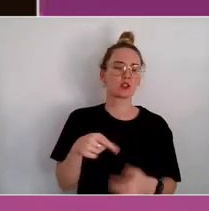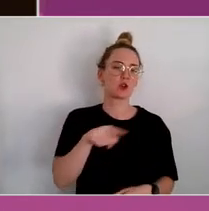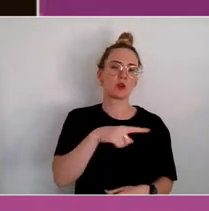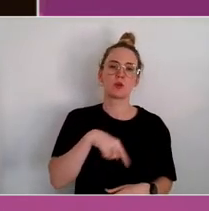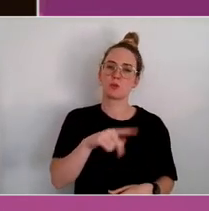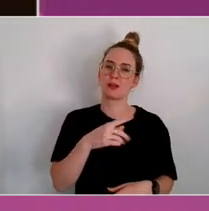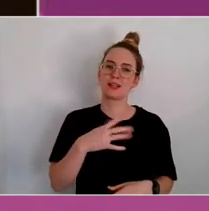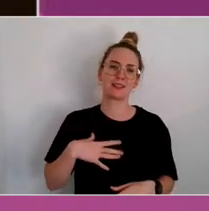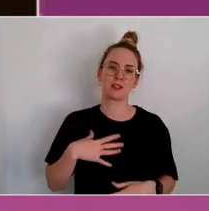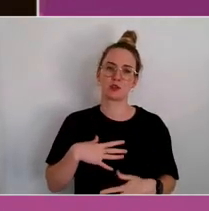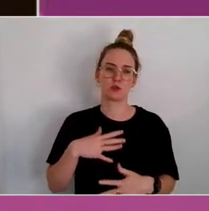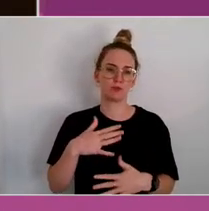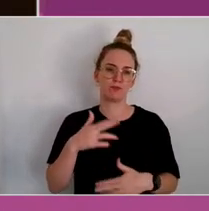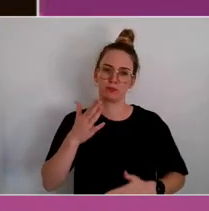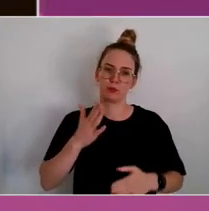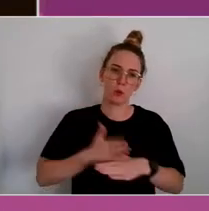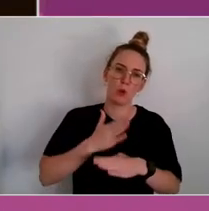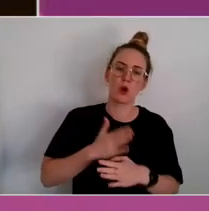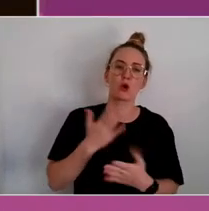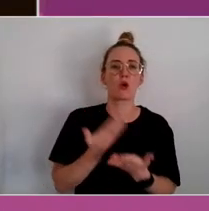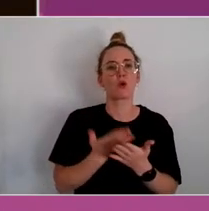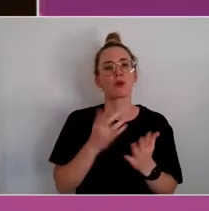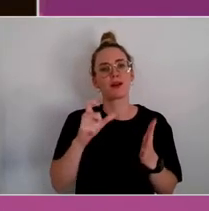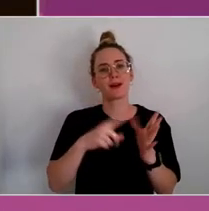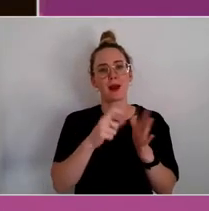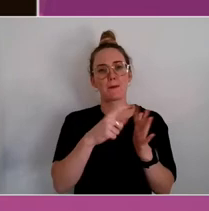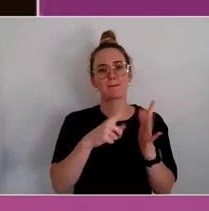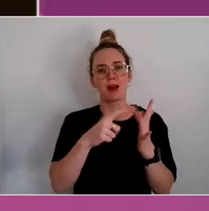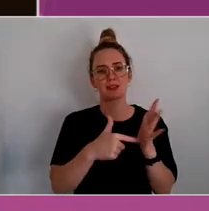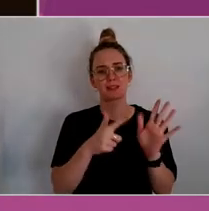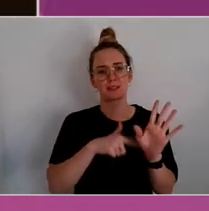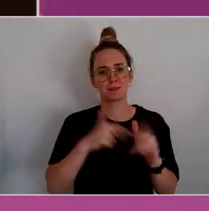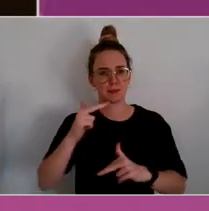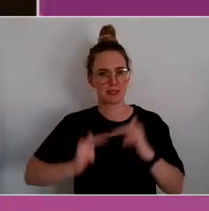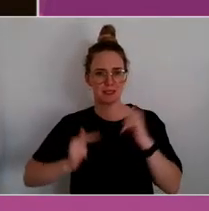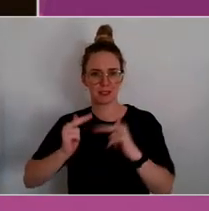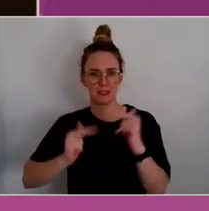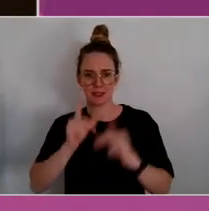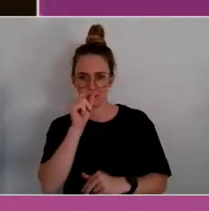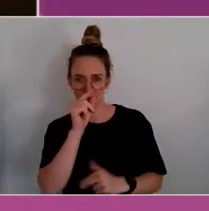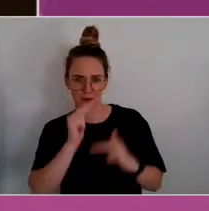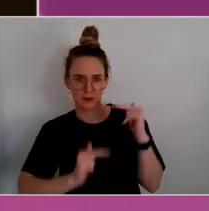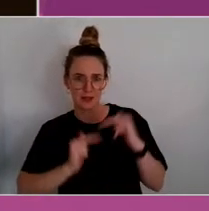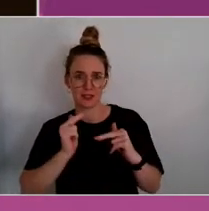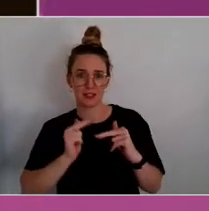So, it's not - you know, just create opportunities for artists to work in mental health and vice